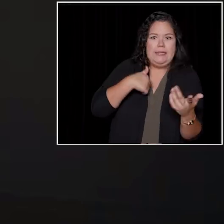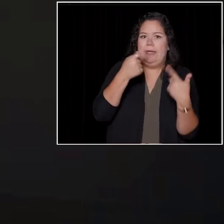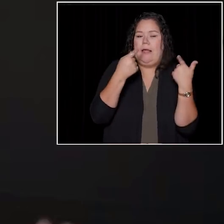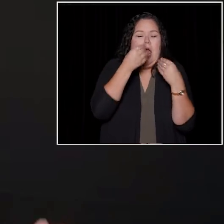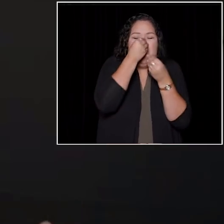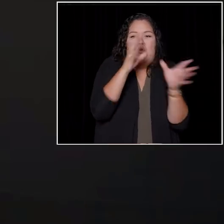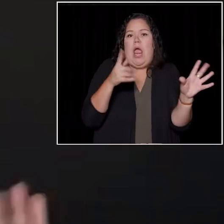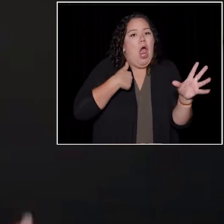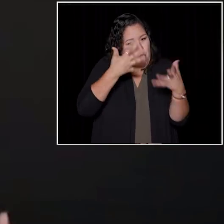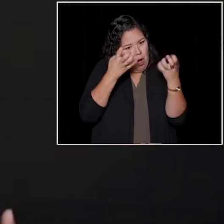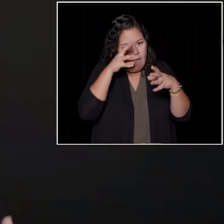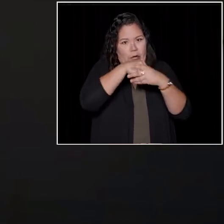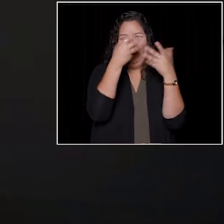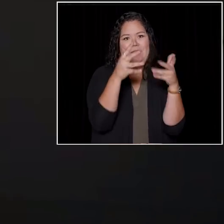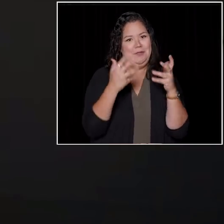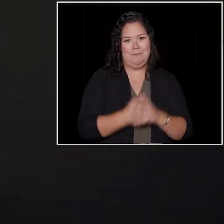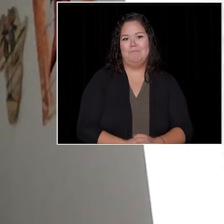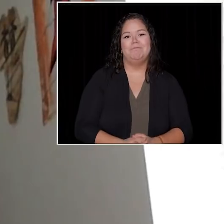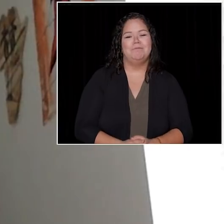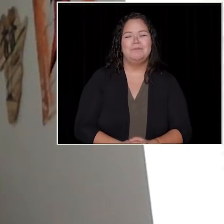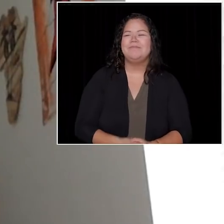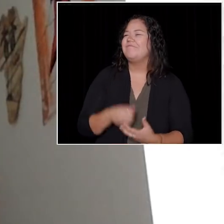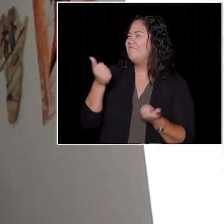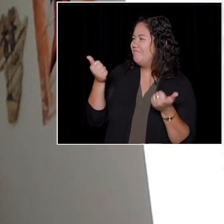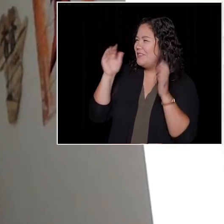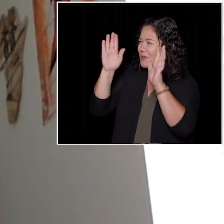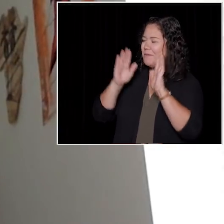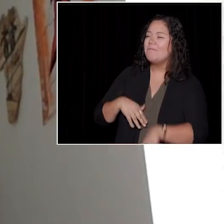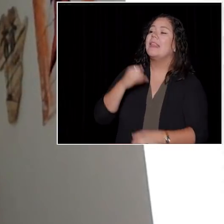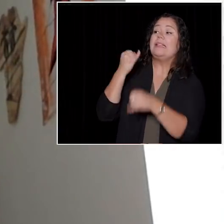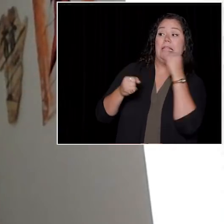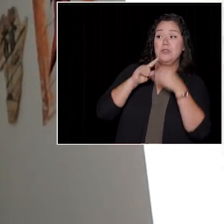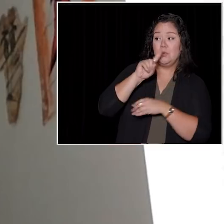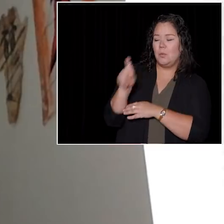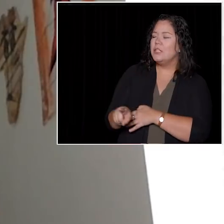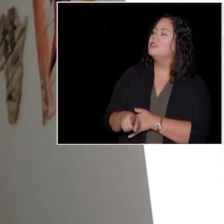I was like, "Put me in, I want to be a part of it." And my last question for you today is